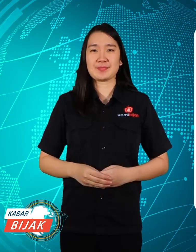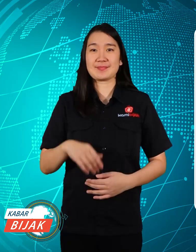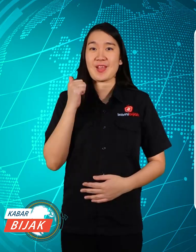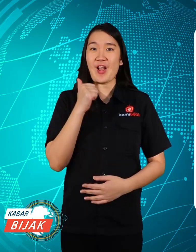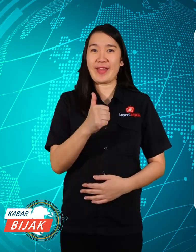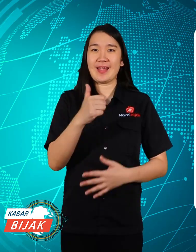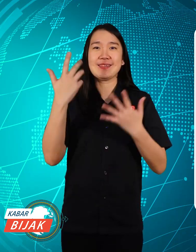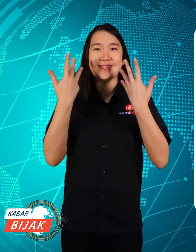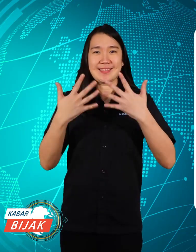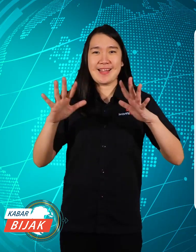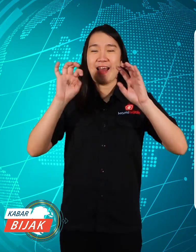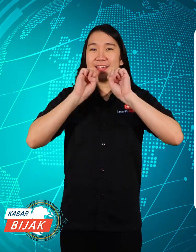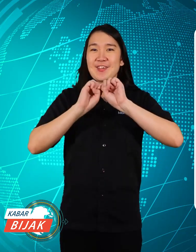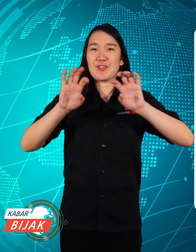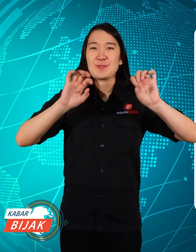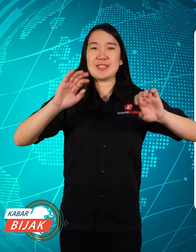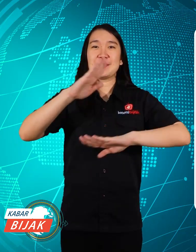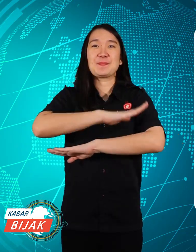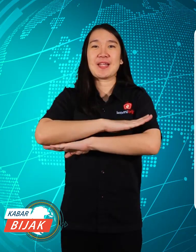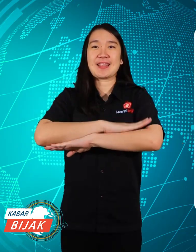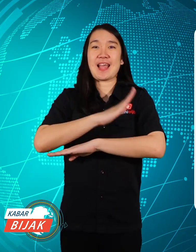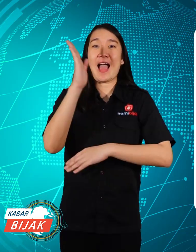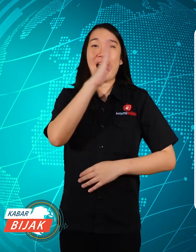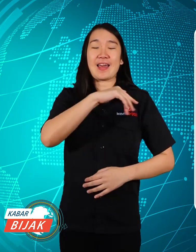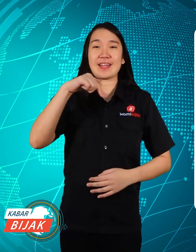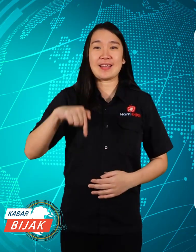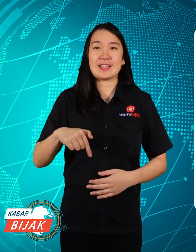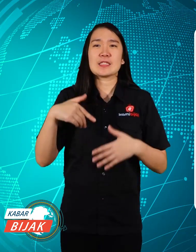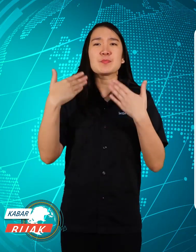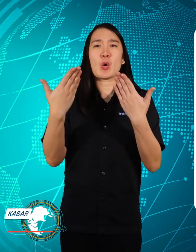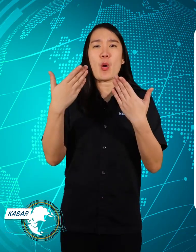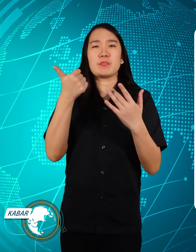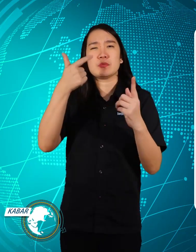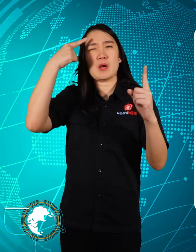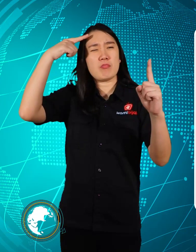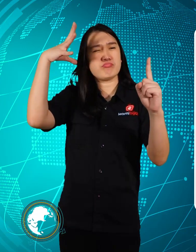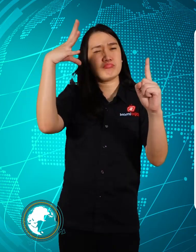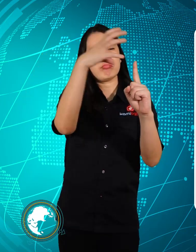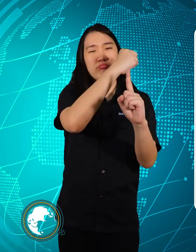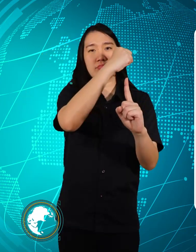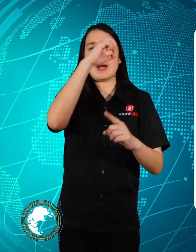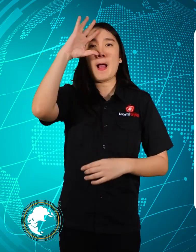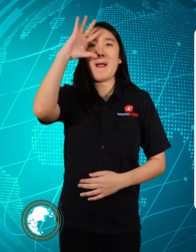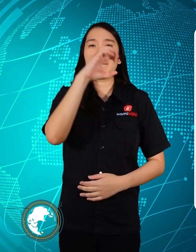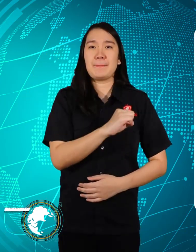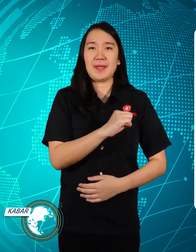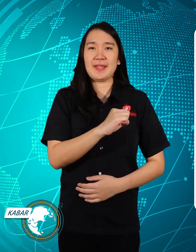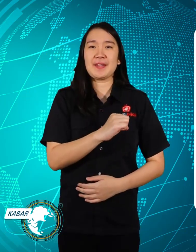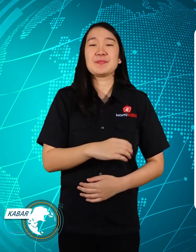OK, that's all the news for today. Hopefully achieved, amen.